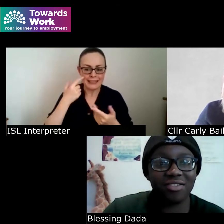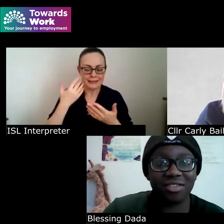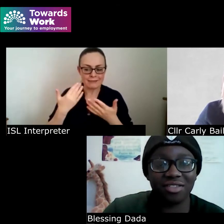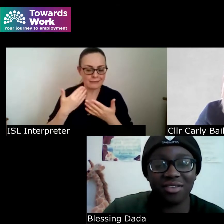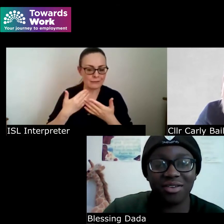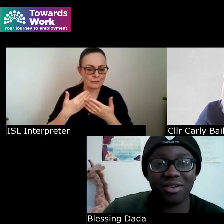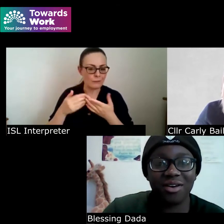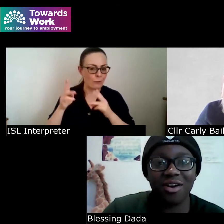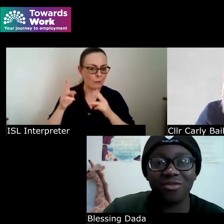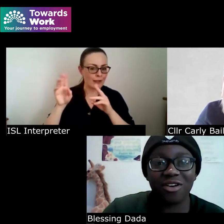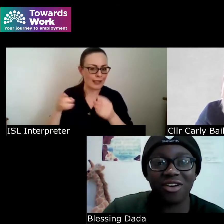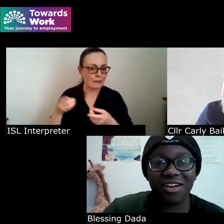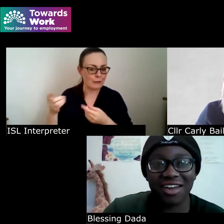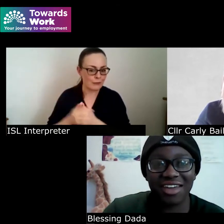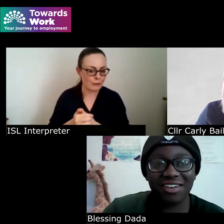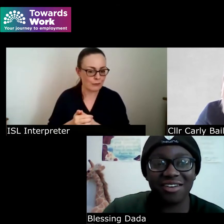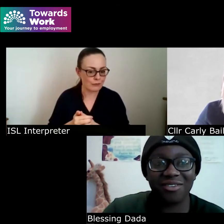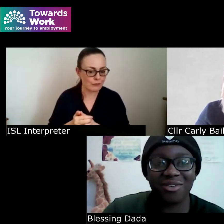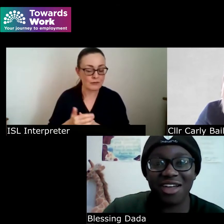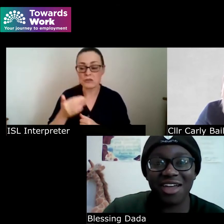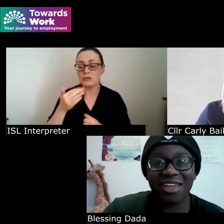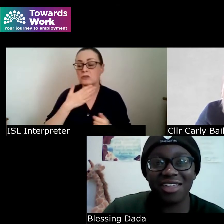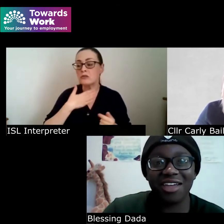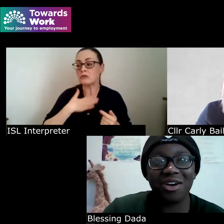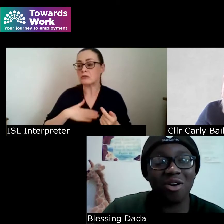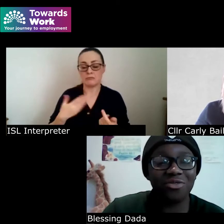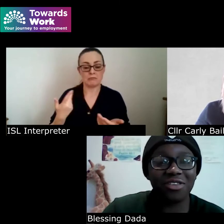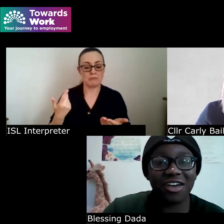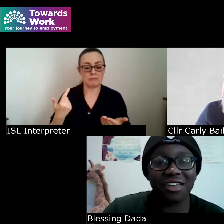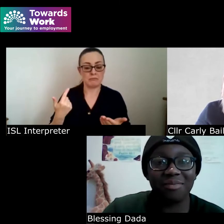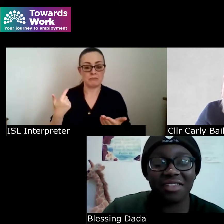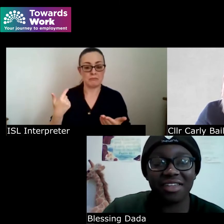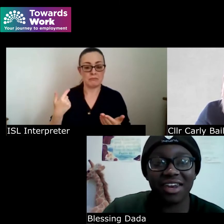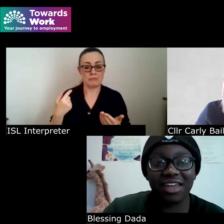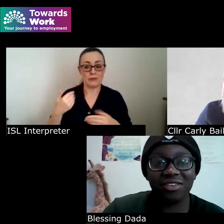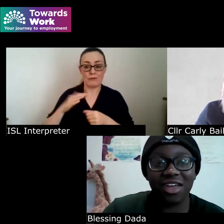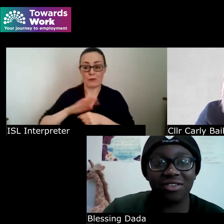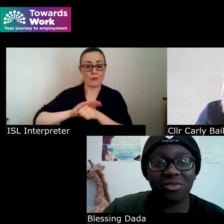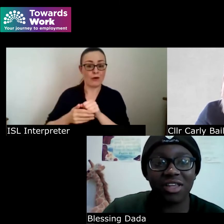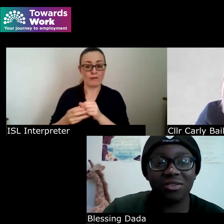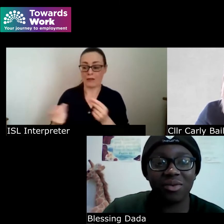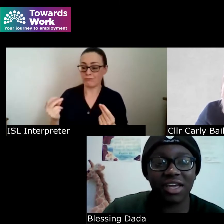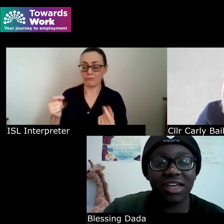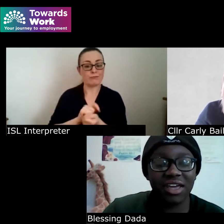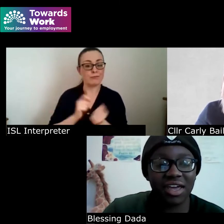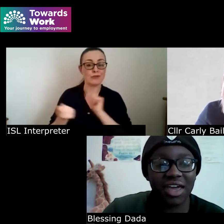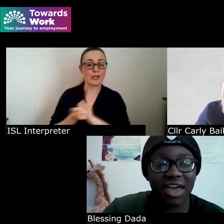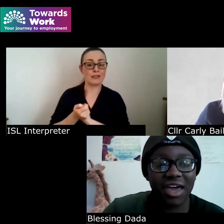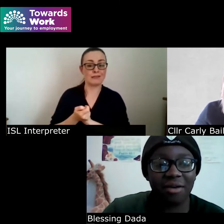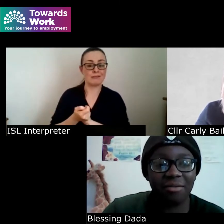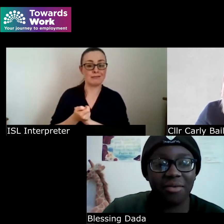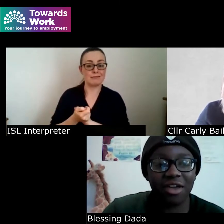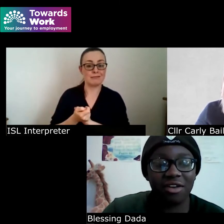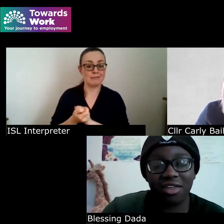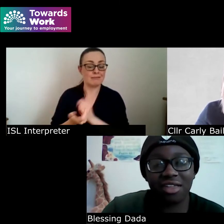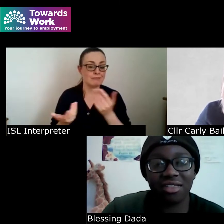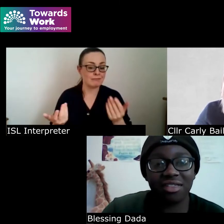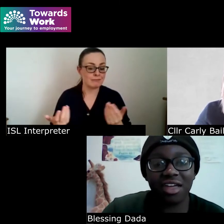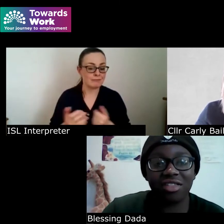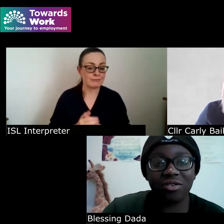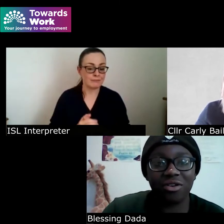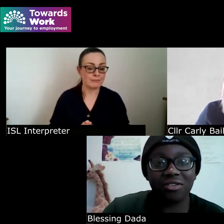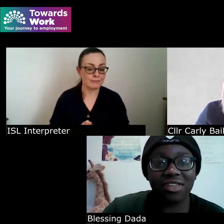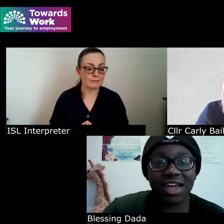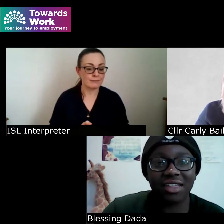just over you know overnight basically in in 2020 and it it's the world that's